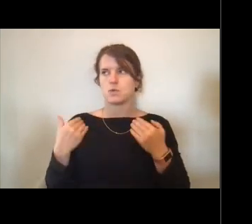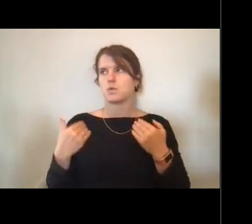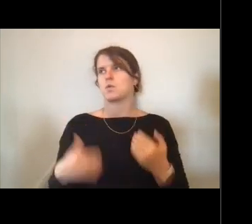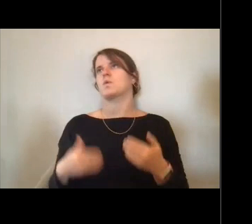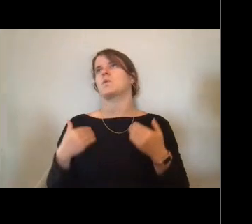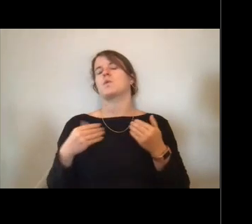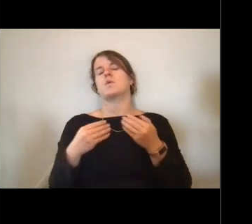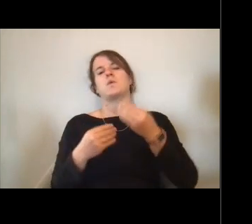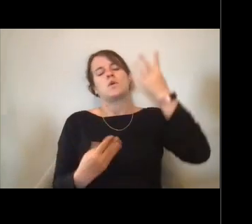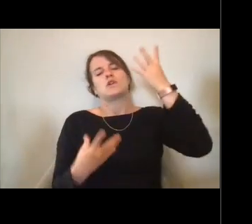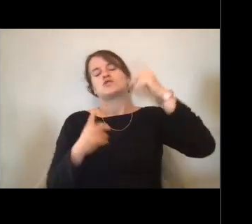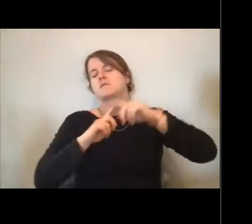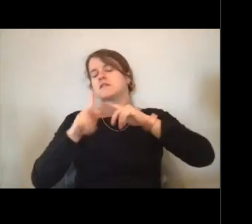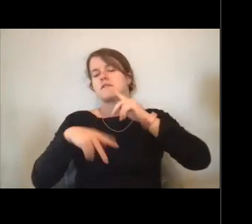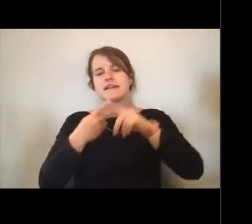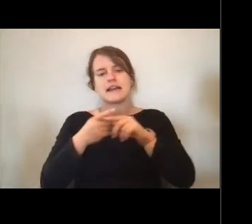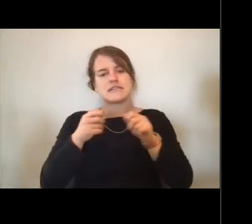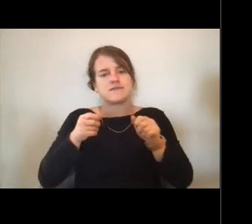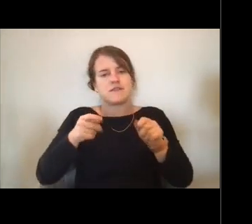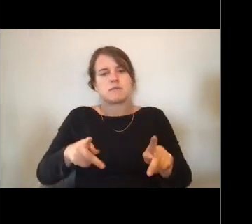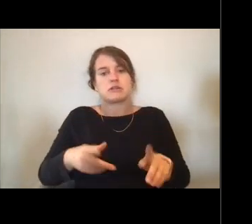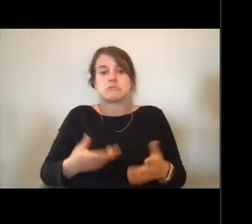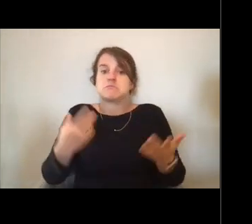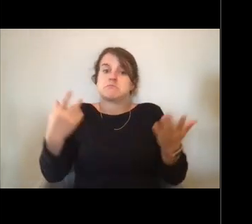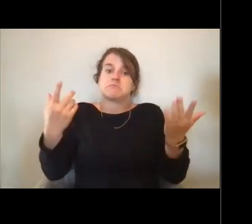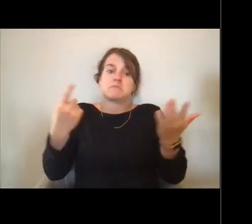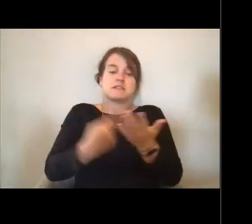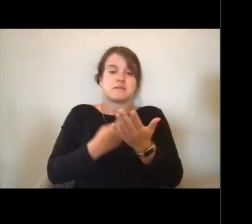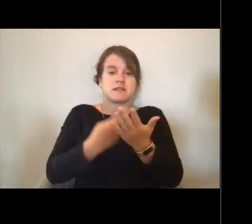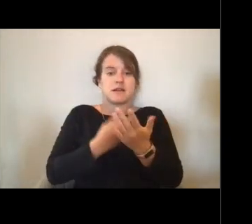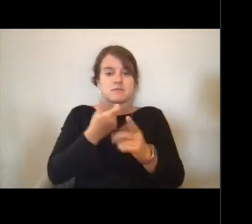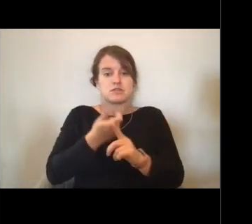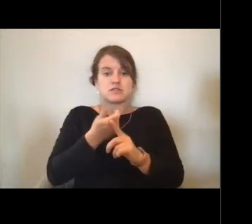Some of the assignments have the need to drive small boats.